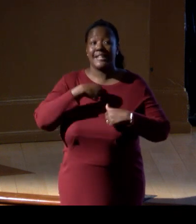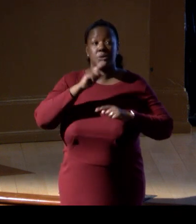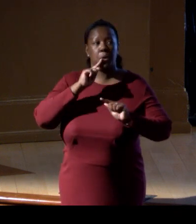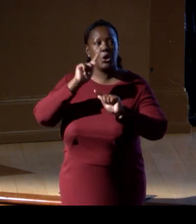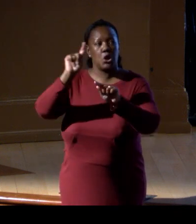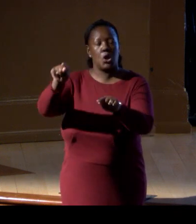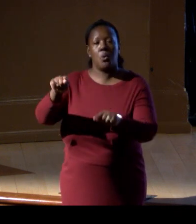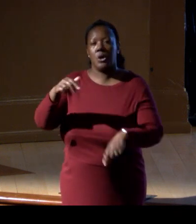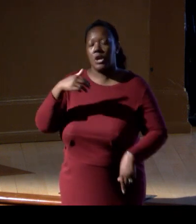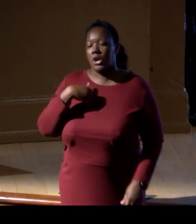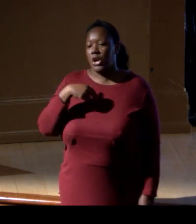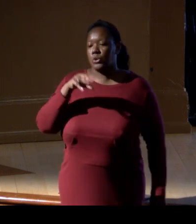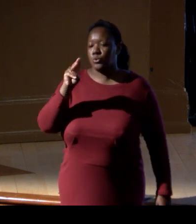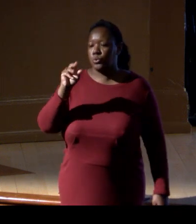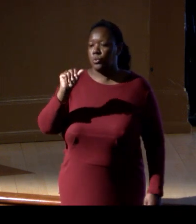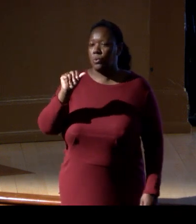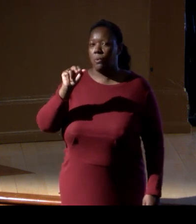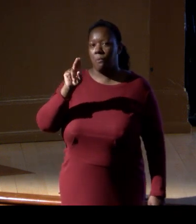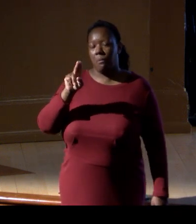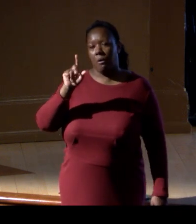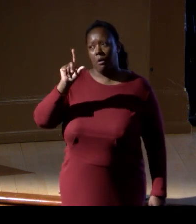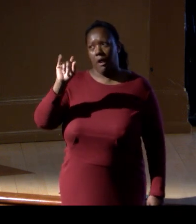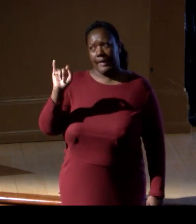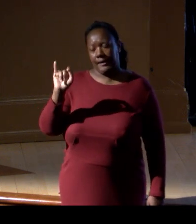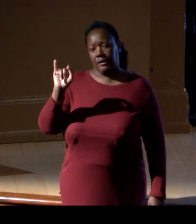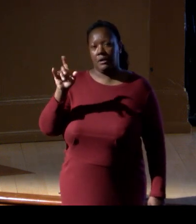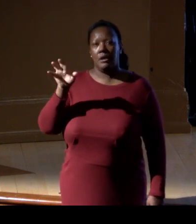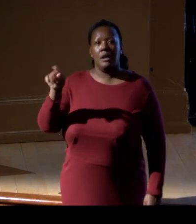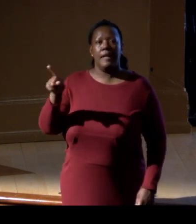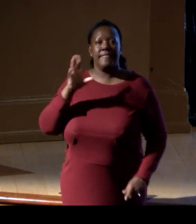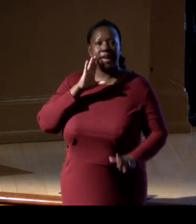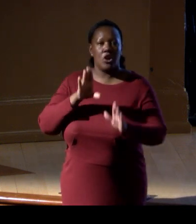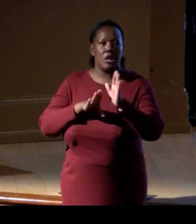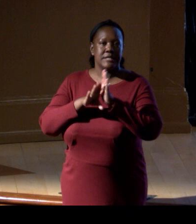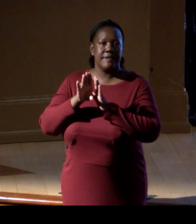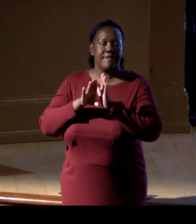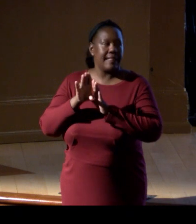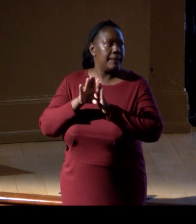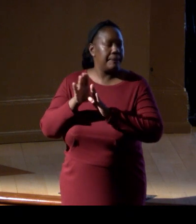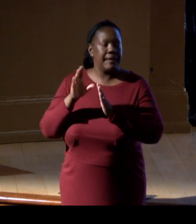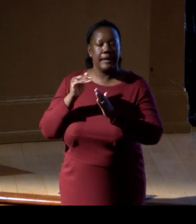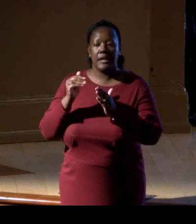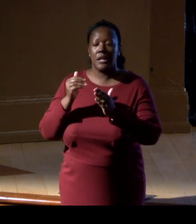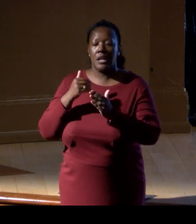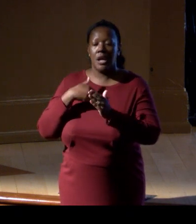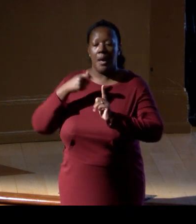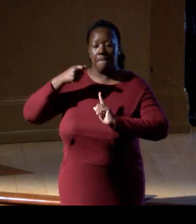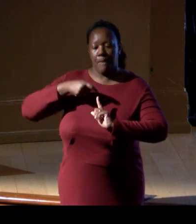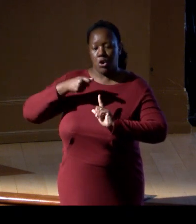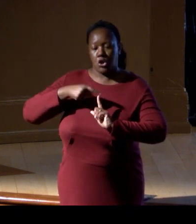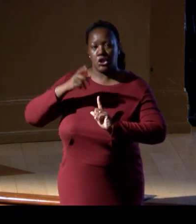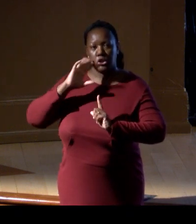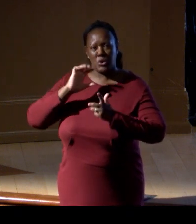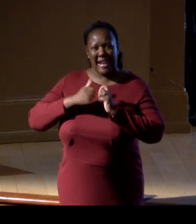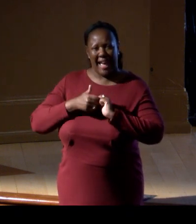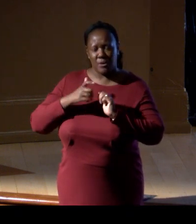and Molly is going, is developing now the markers for detecting very rare species of sawfish,